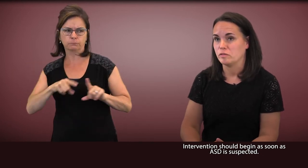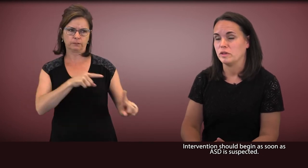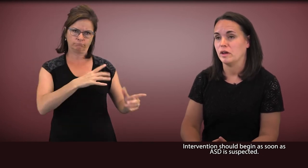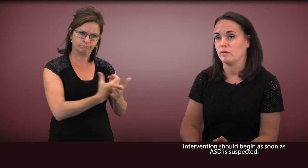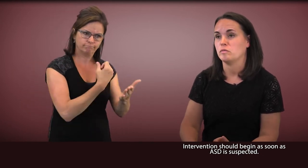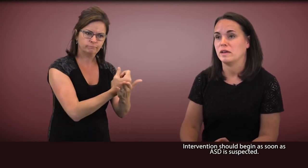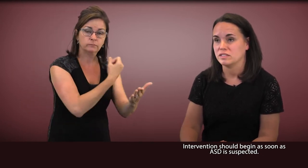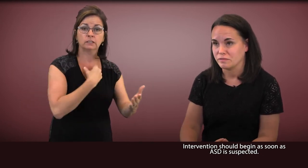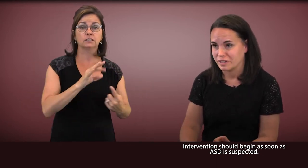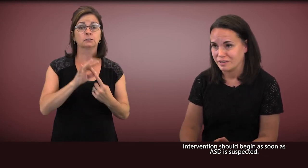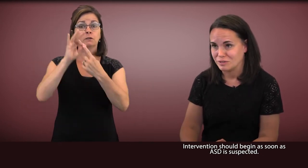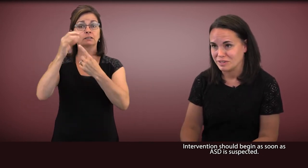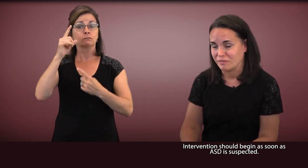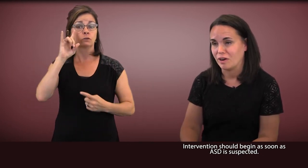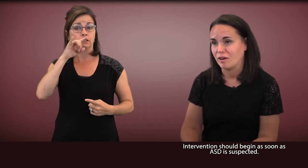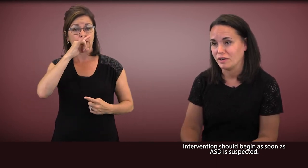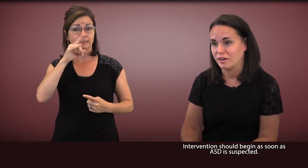Because we know, especially for kids, who are deaf and hard of hearing .